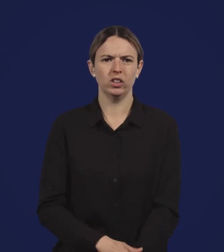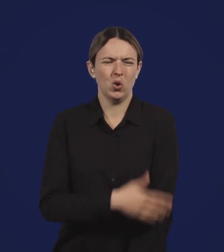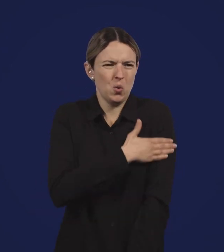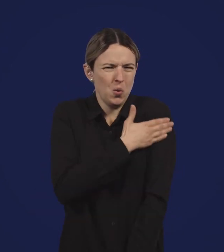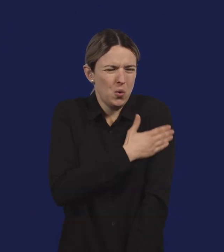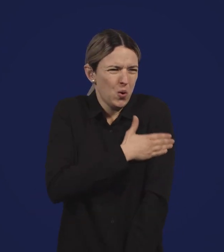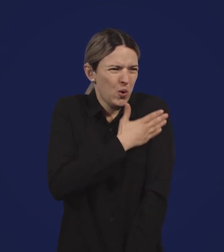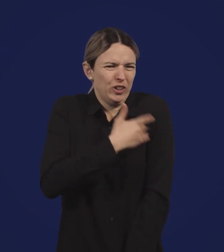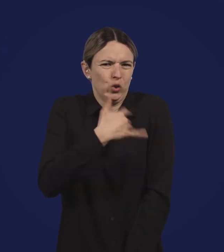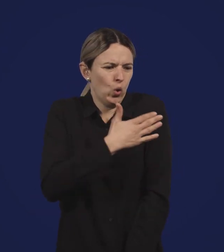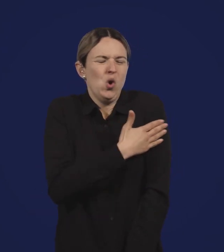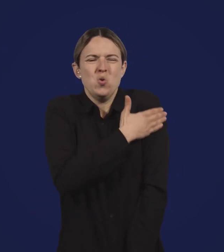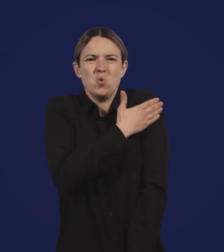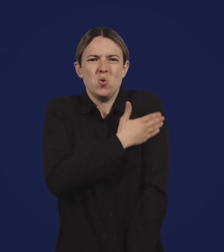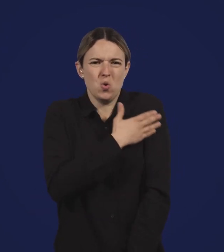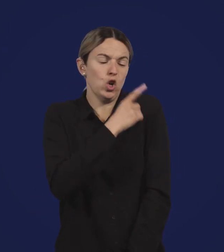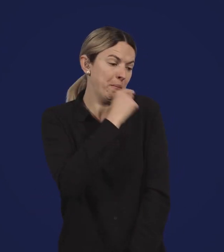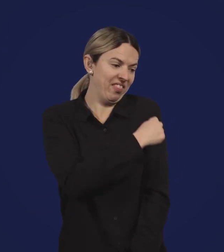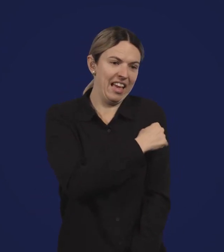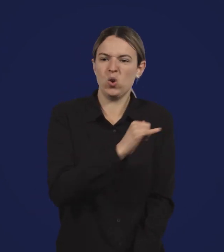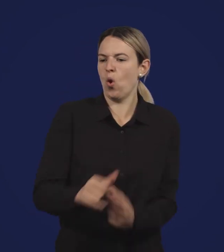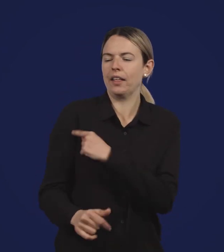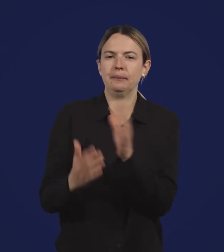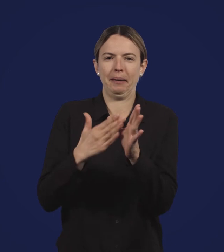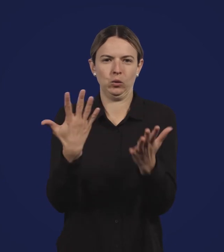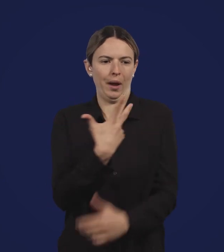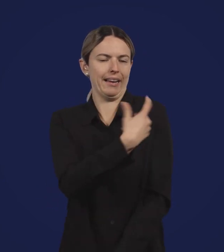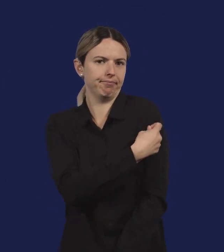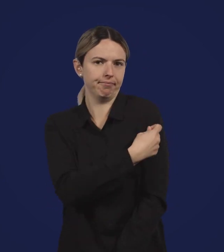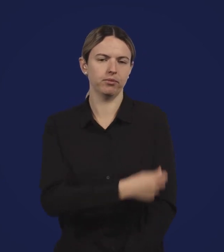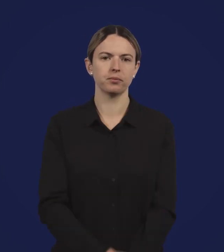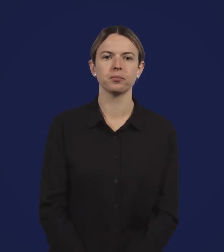Soreness around the site of the injection;